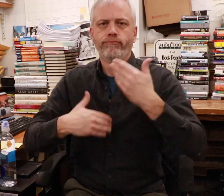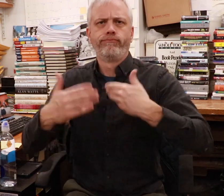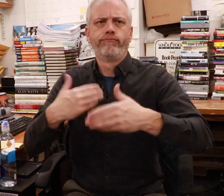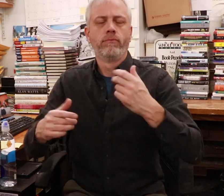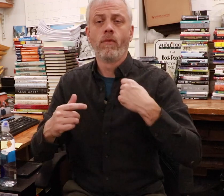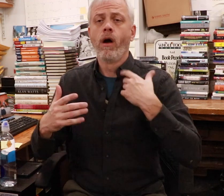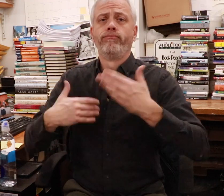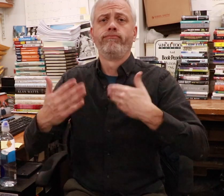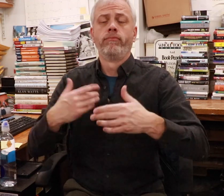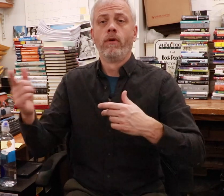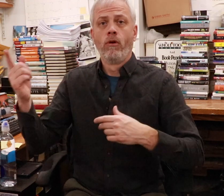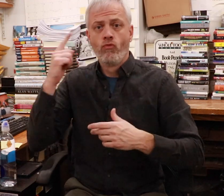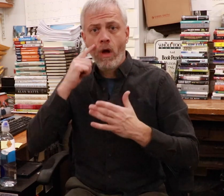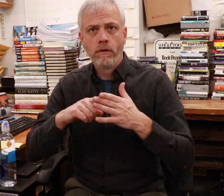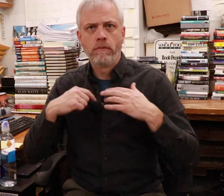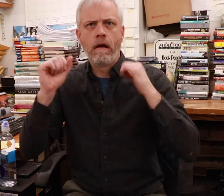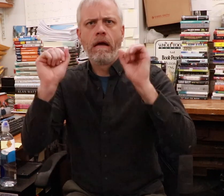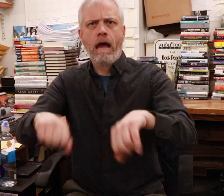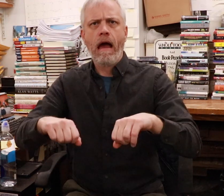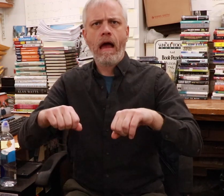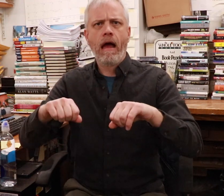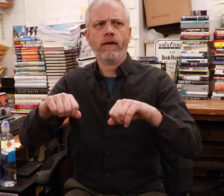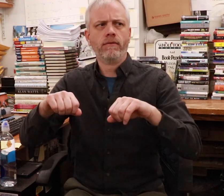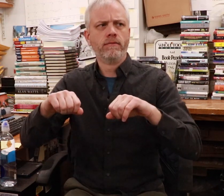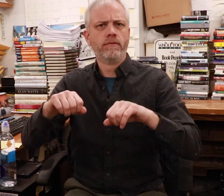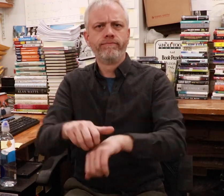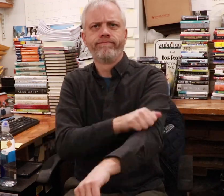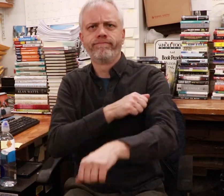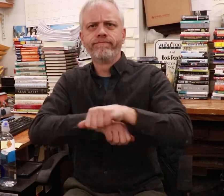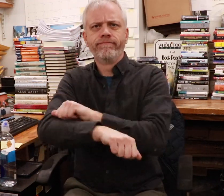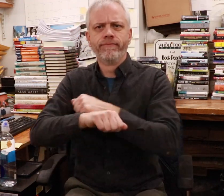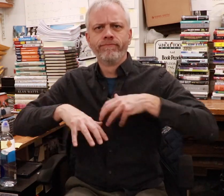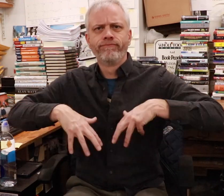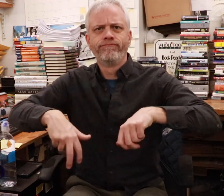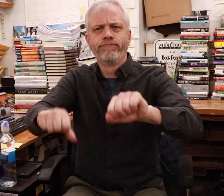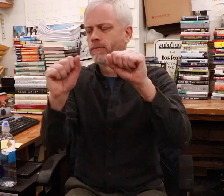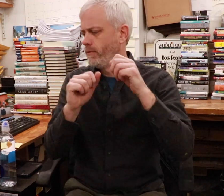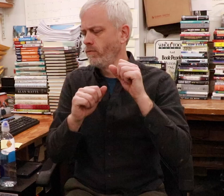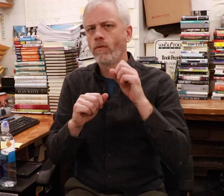I kept working on it and they noticed my initiative.